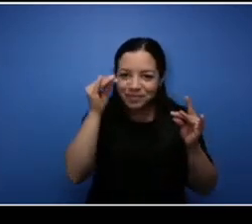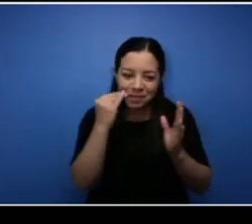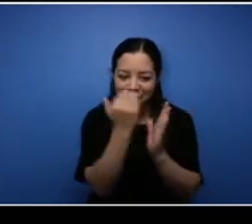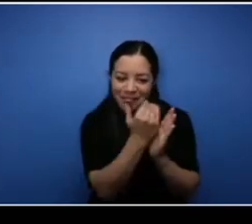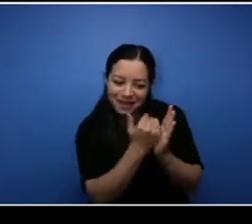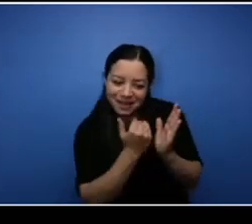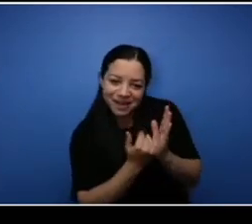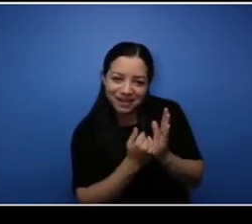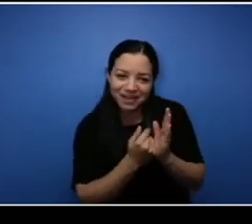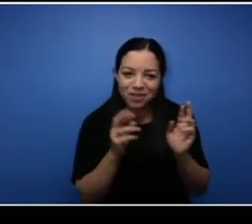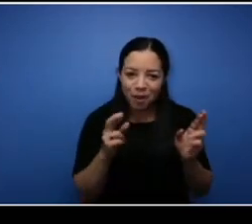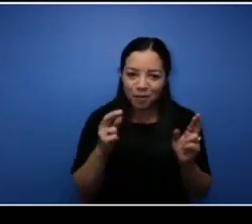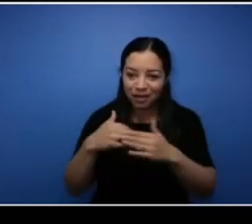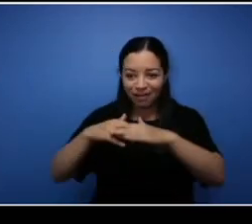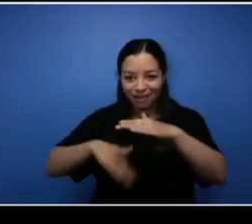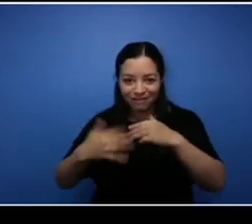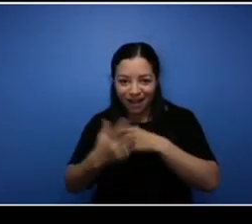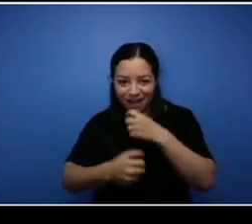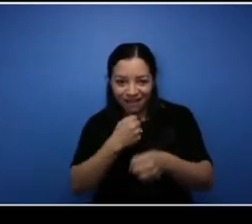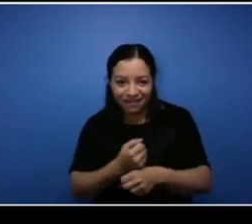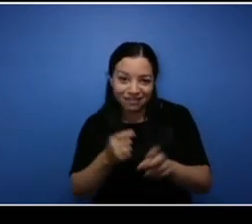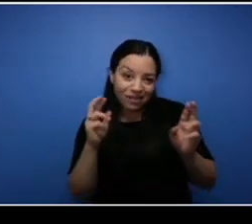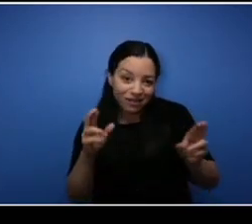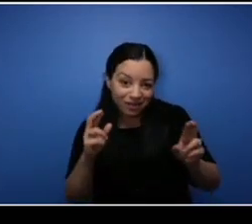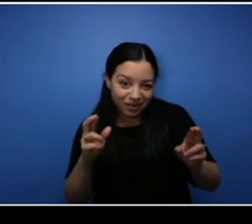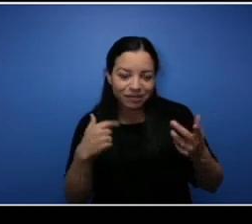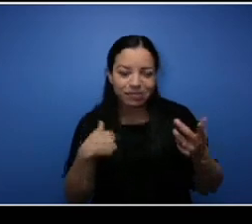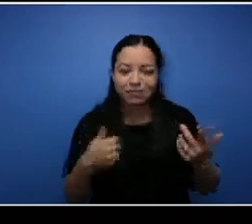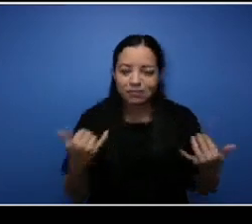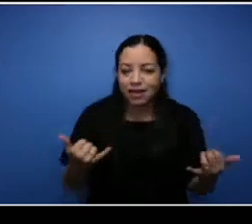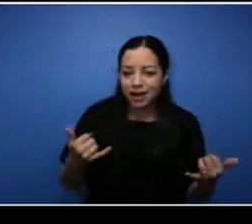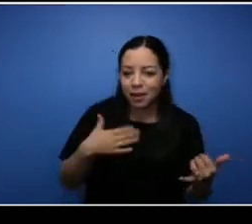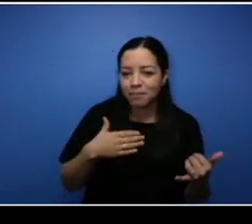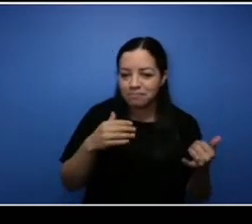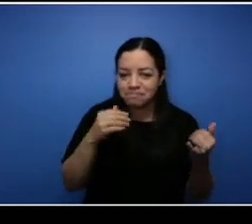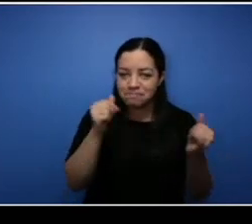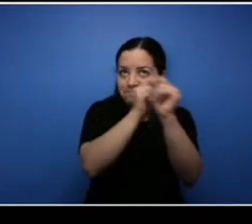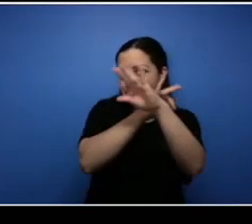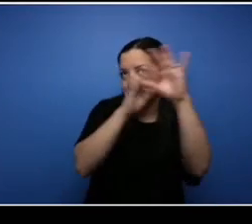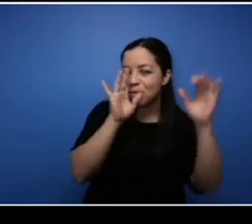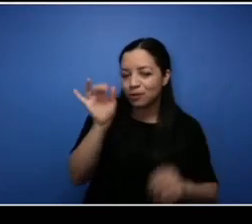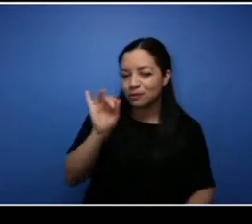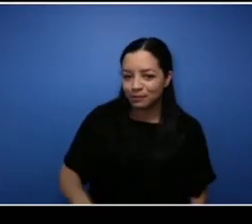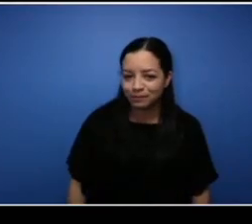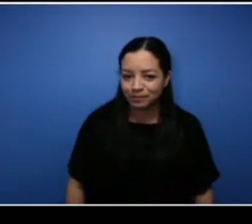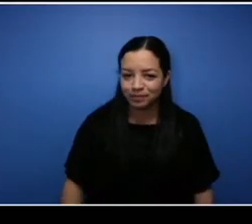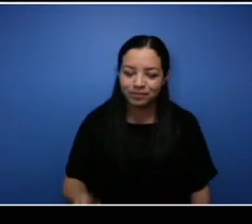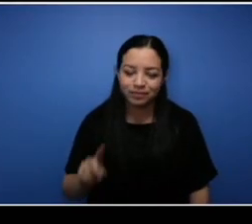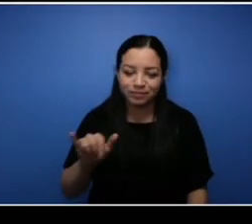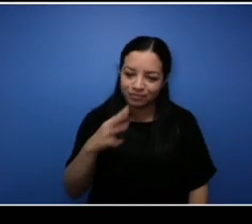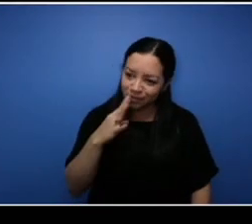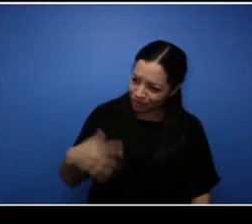five years but that's that's what I'm thinking right now. Wow, big things to come and I really